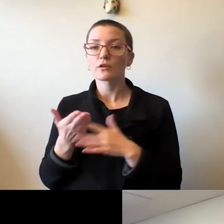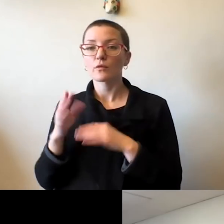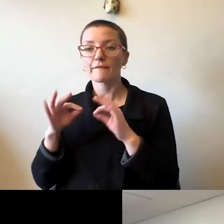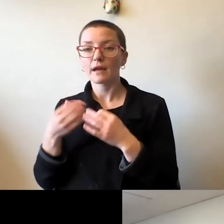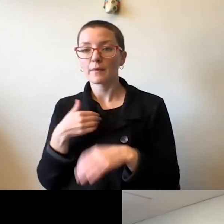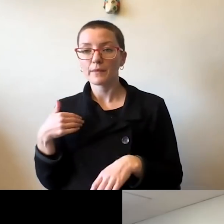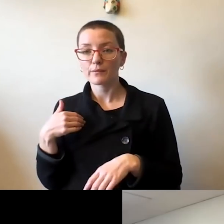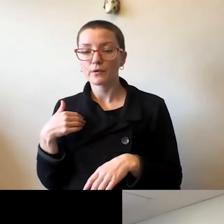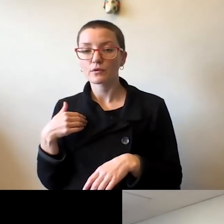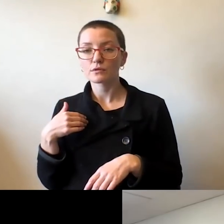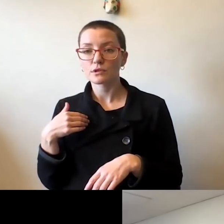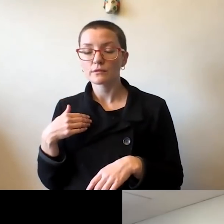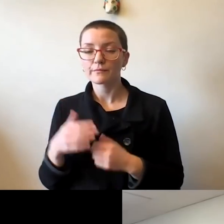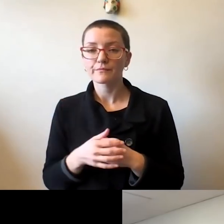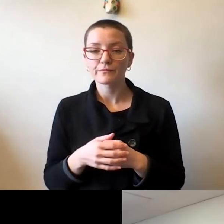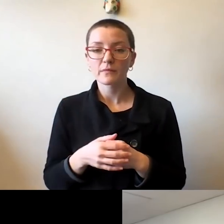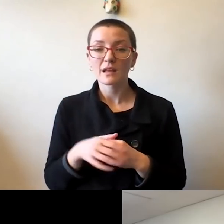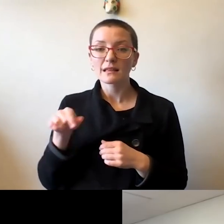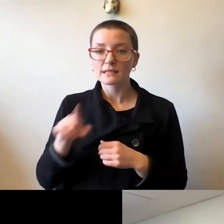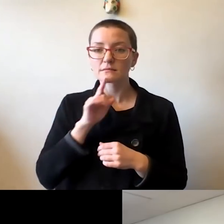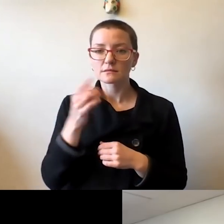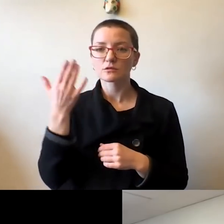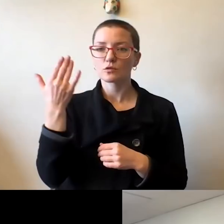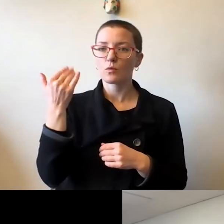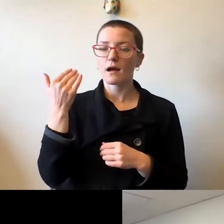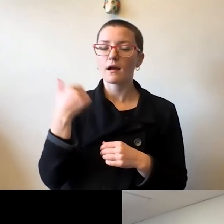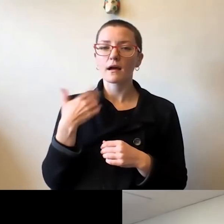And this is why I am, I want to repeat once again,